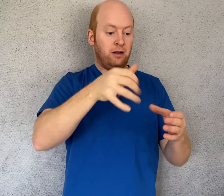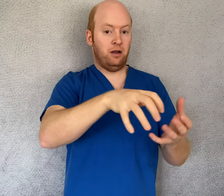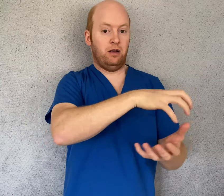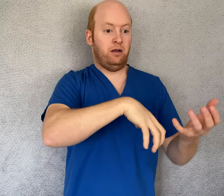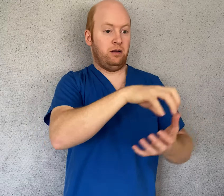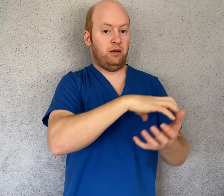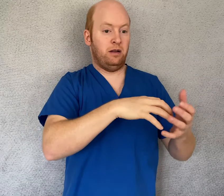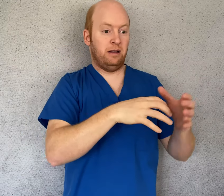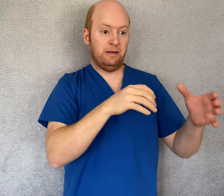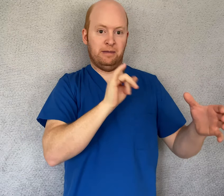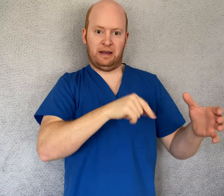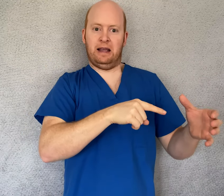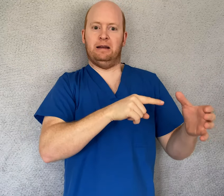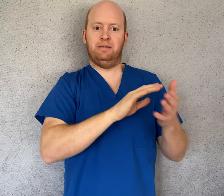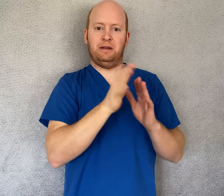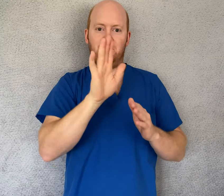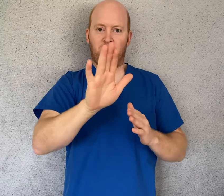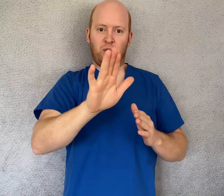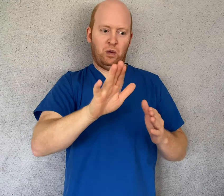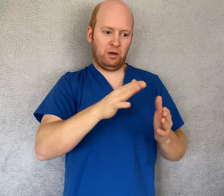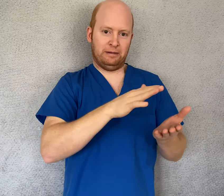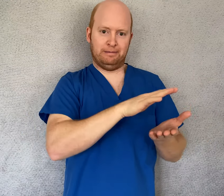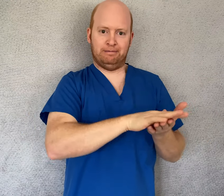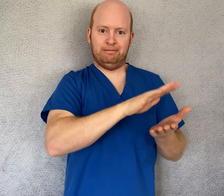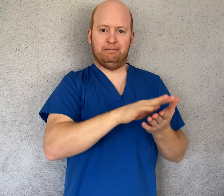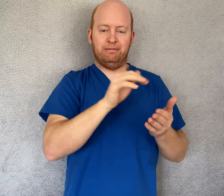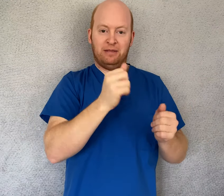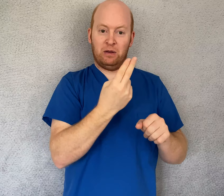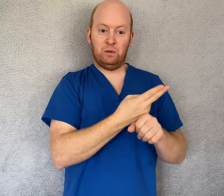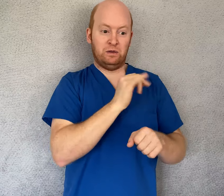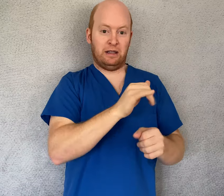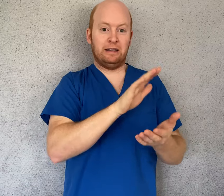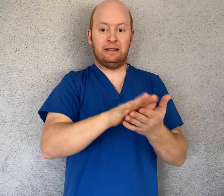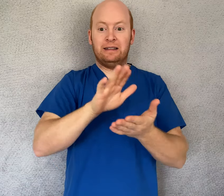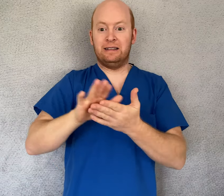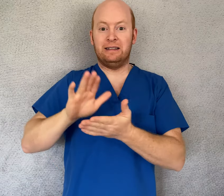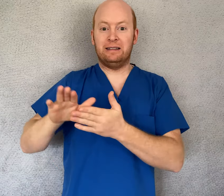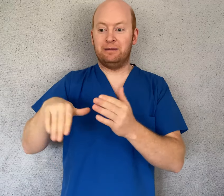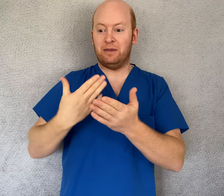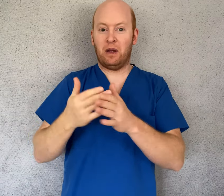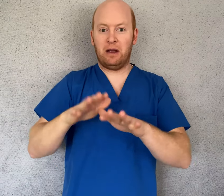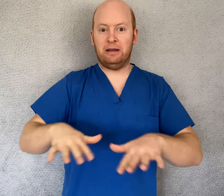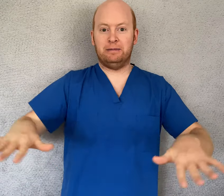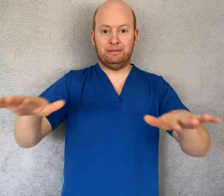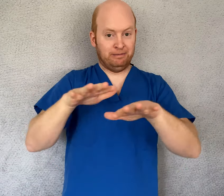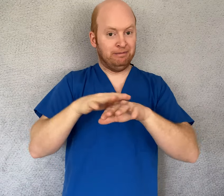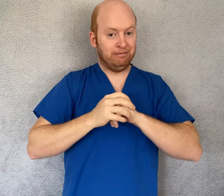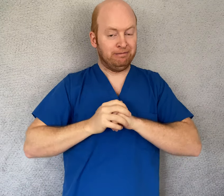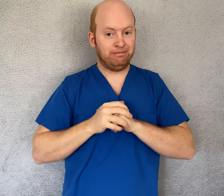You can use this solution as your disinfectant to clean contaminated sites.